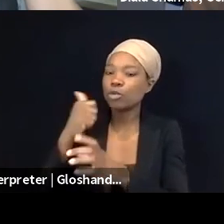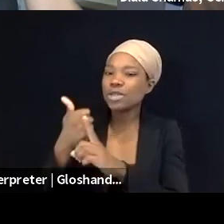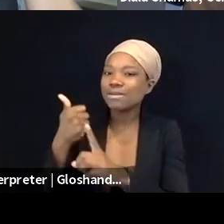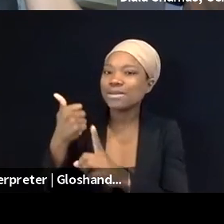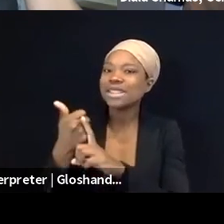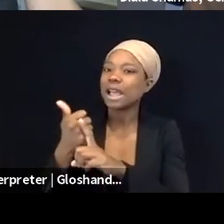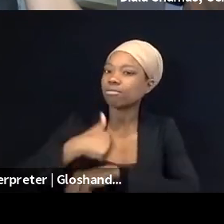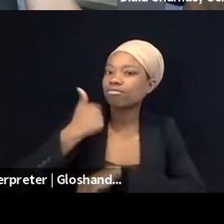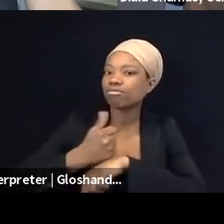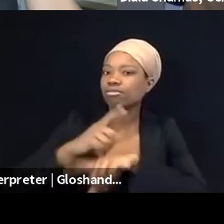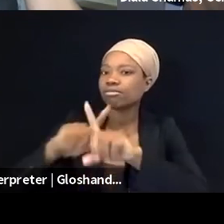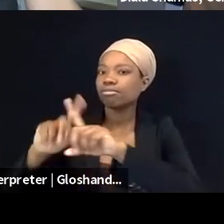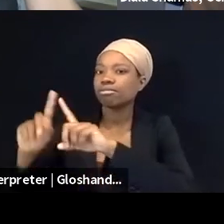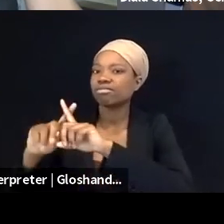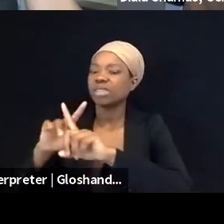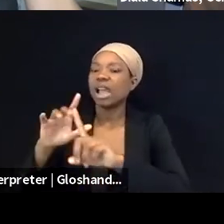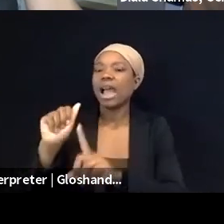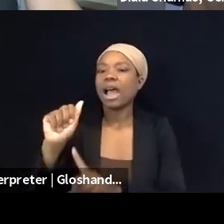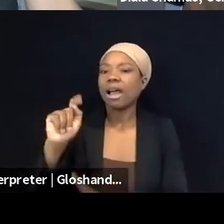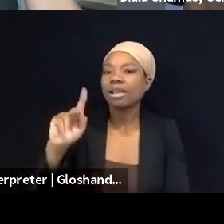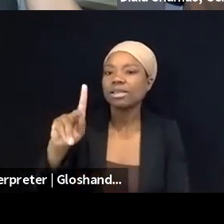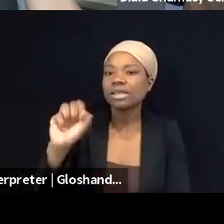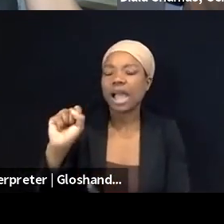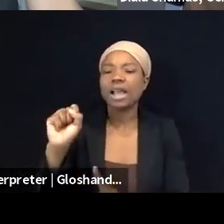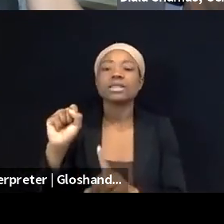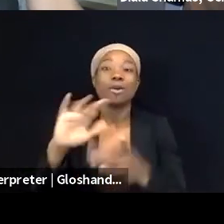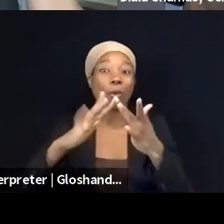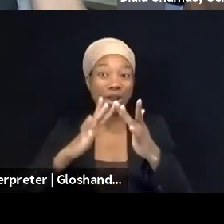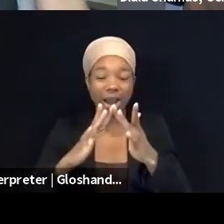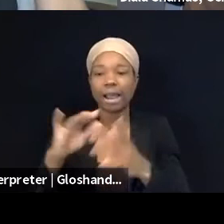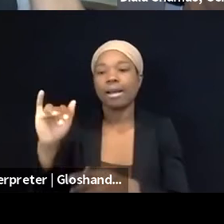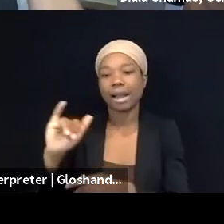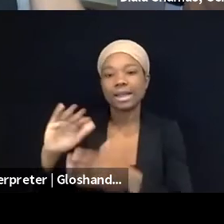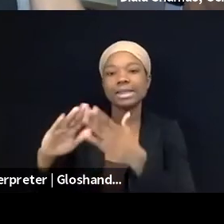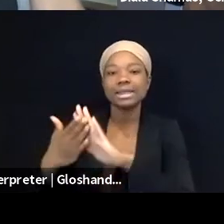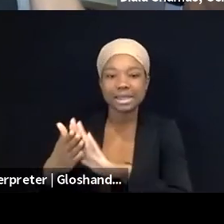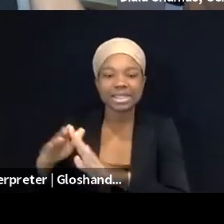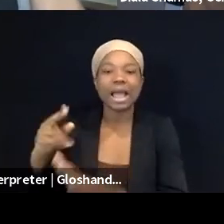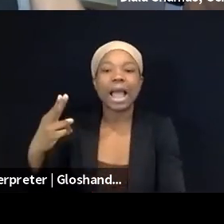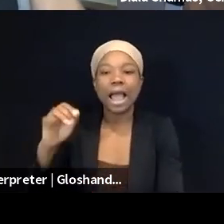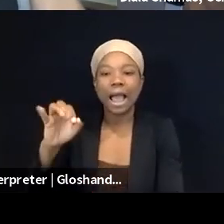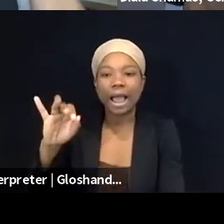like Haifa, Ramle, Acre and the other places that Diala mentioned earlier.